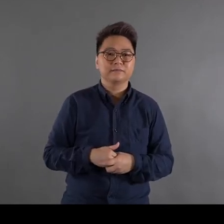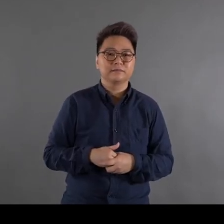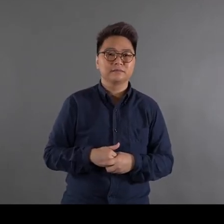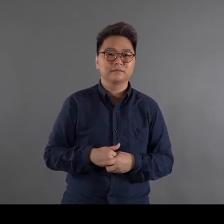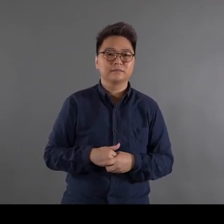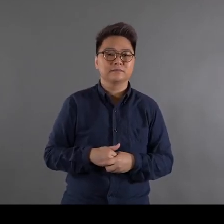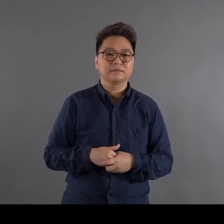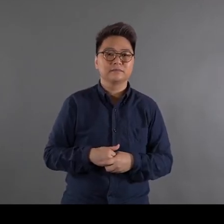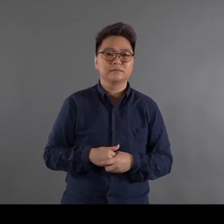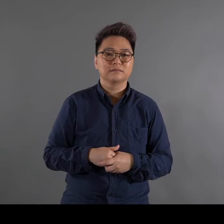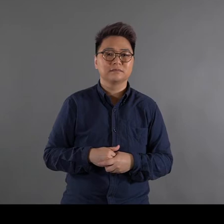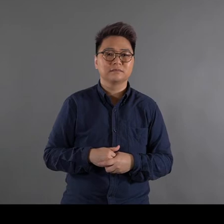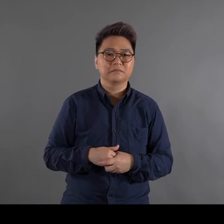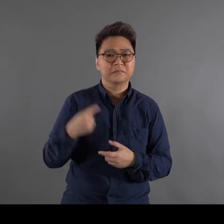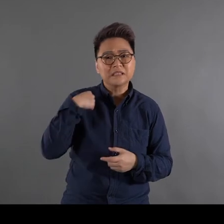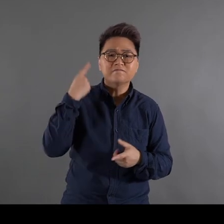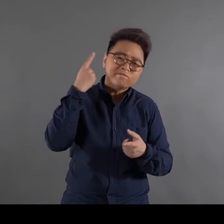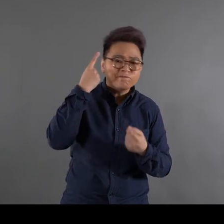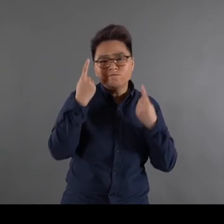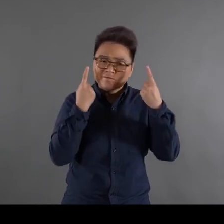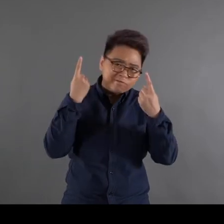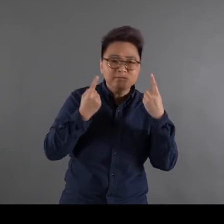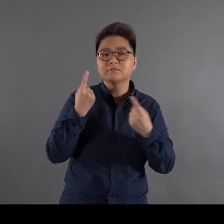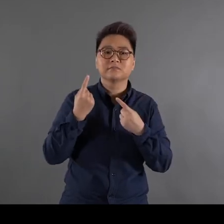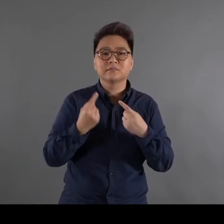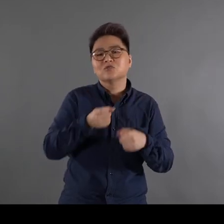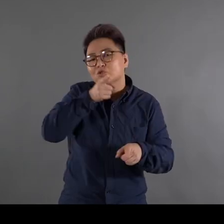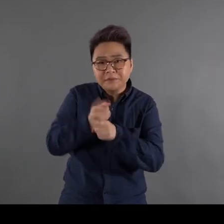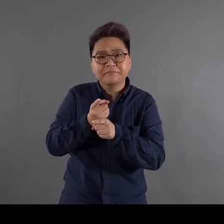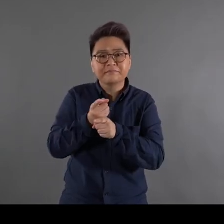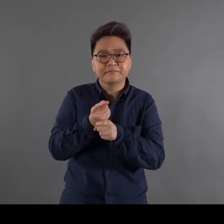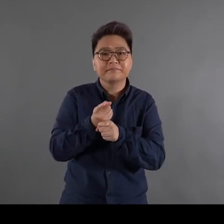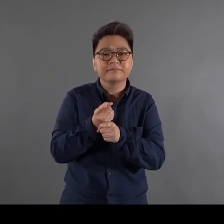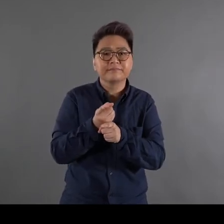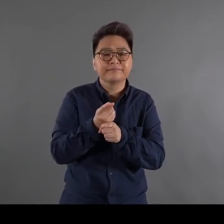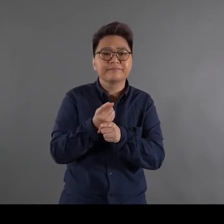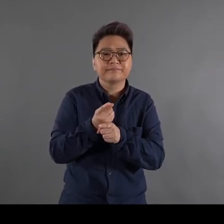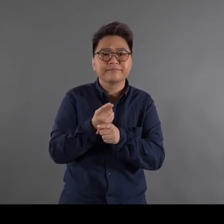I think quite practically sometimes